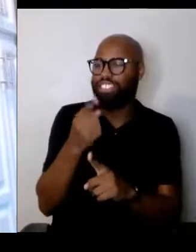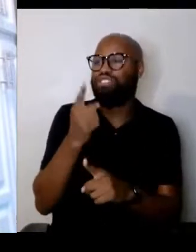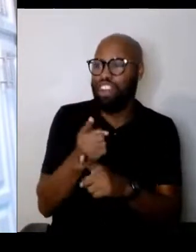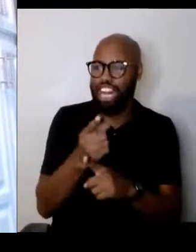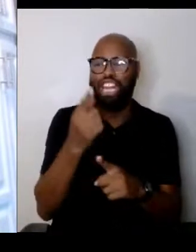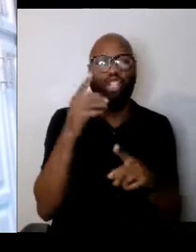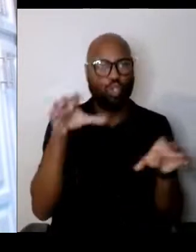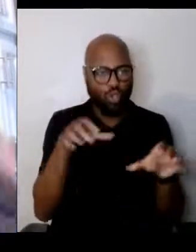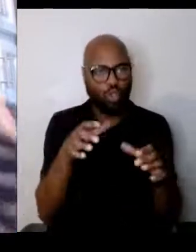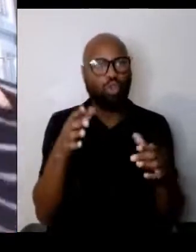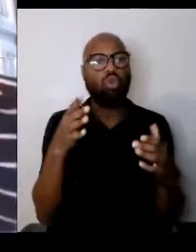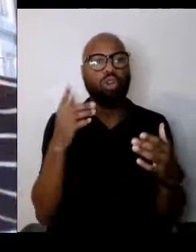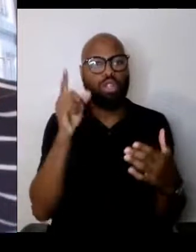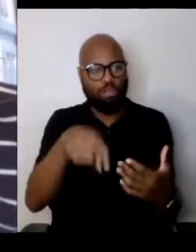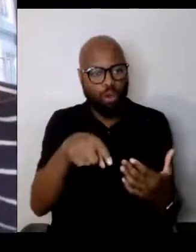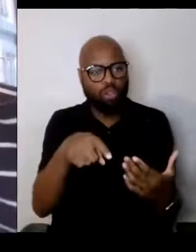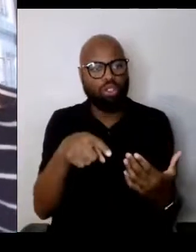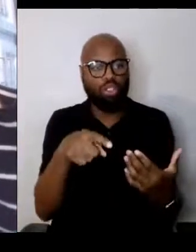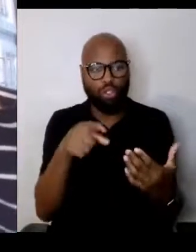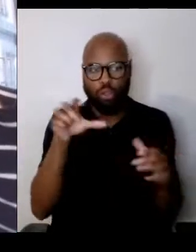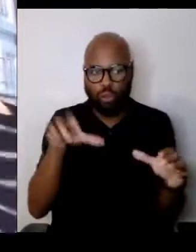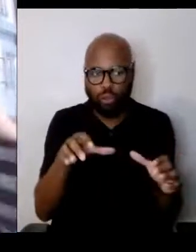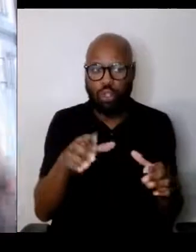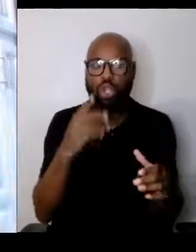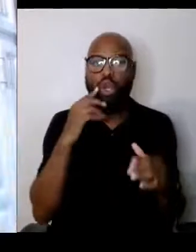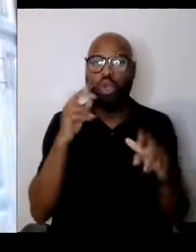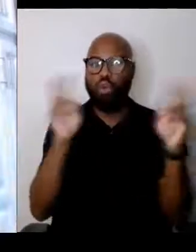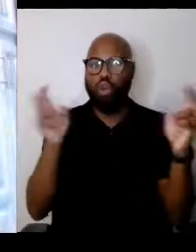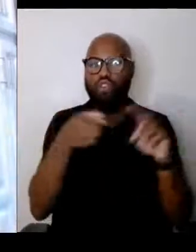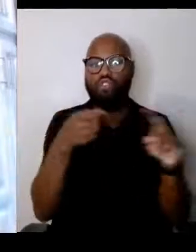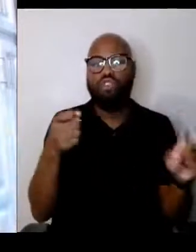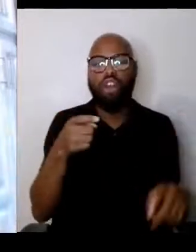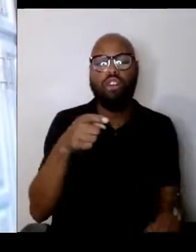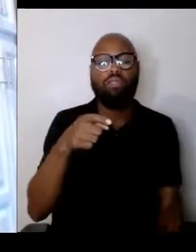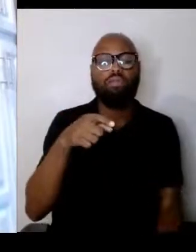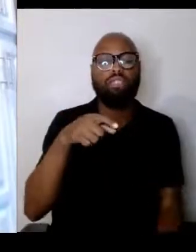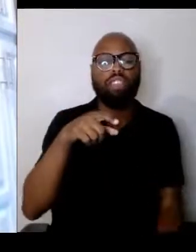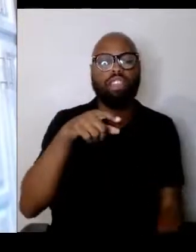The quote we have here from Elie Wiesel, sometimes you have to interfere.